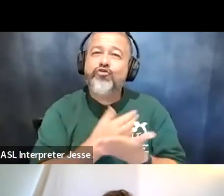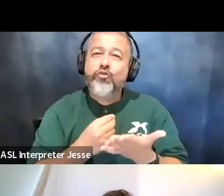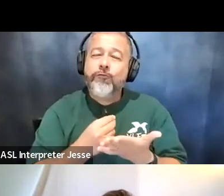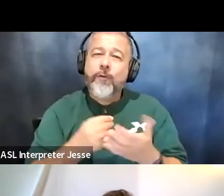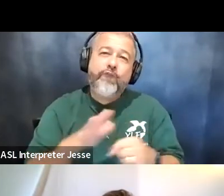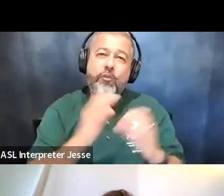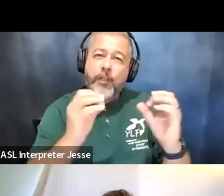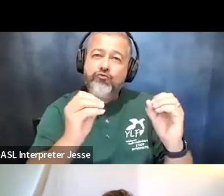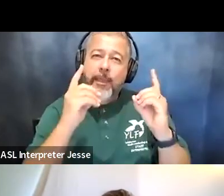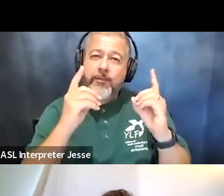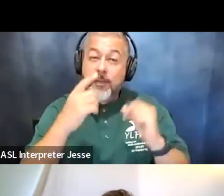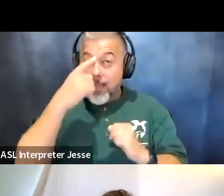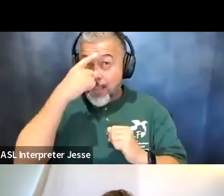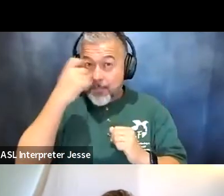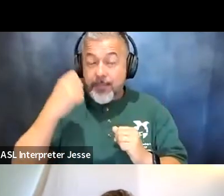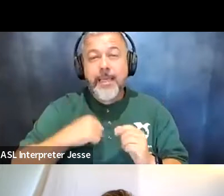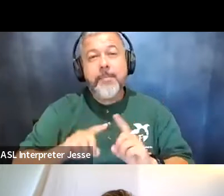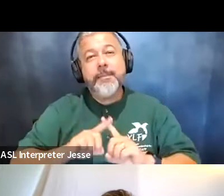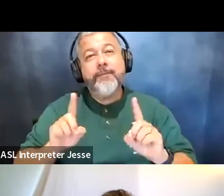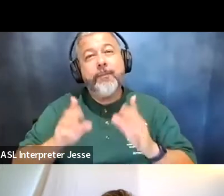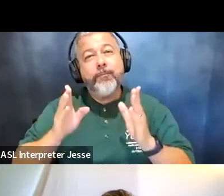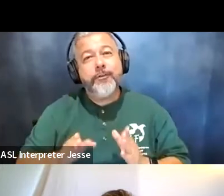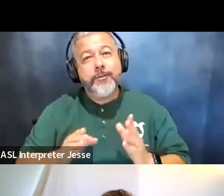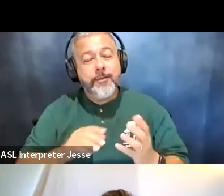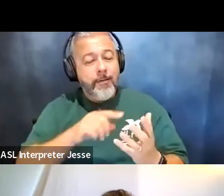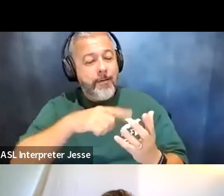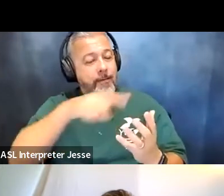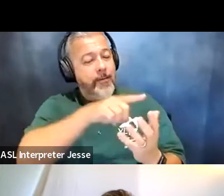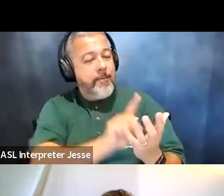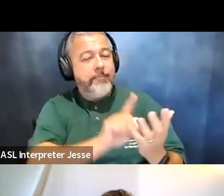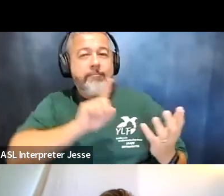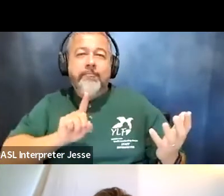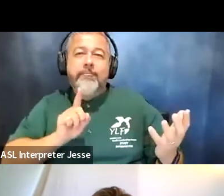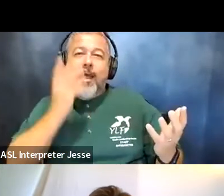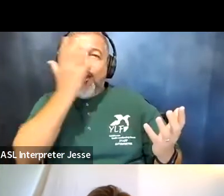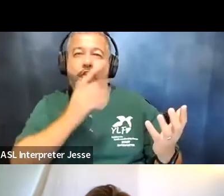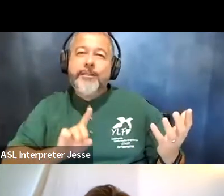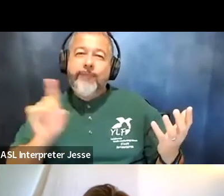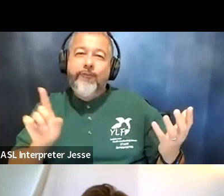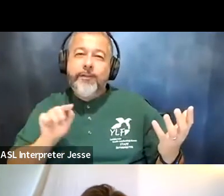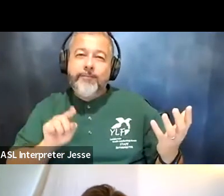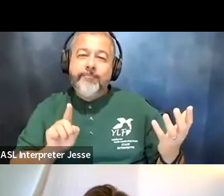i was you know different i didn't look like everyone else and so i really took that to heart